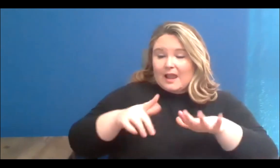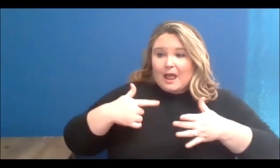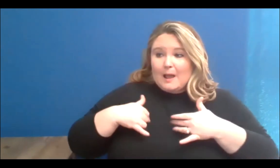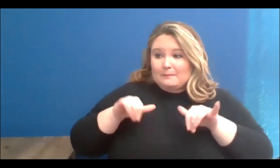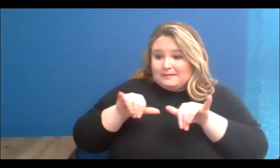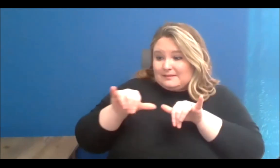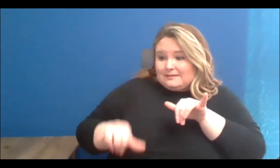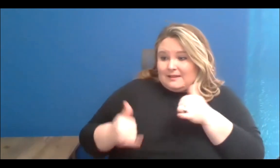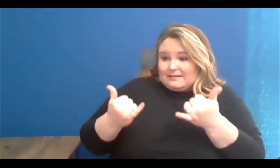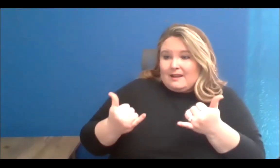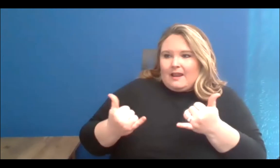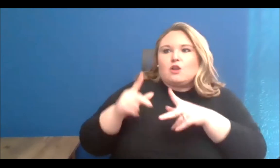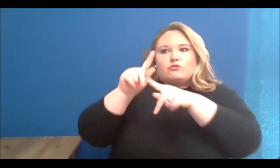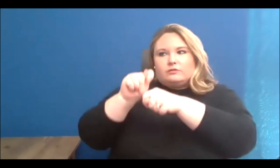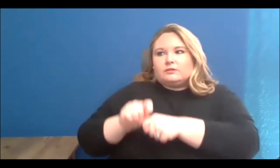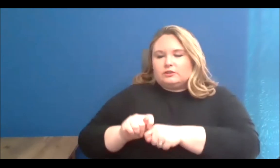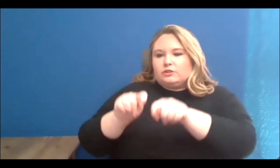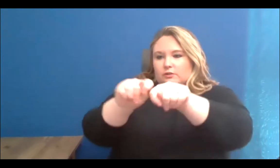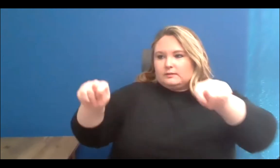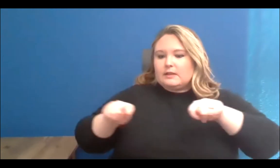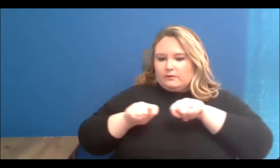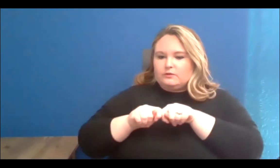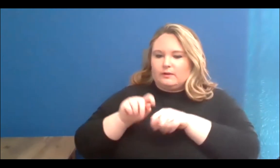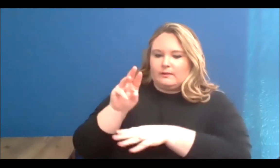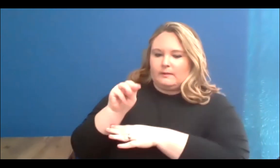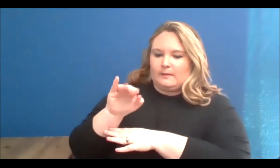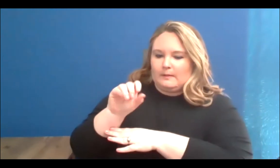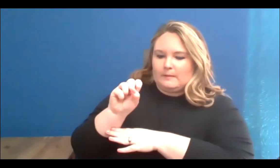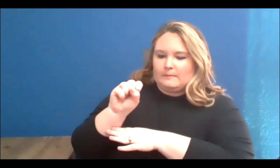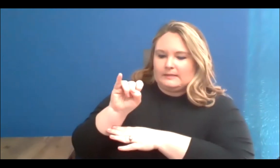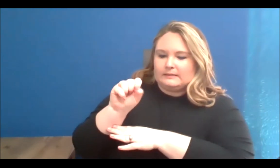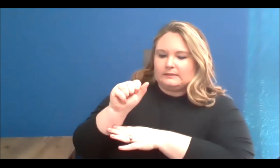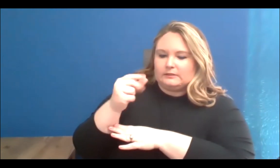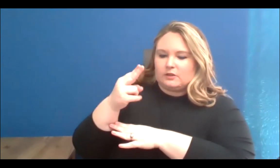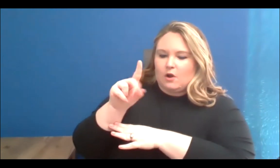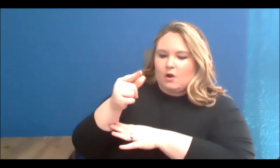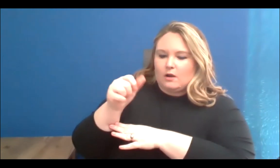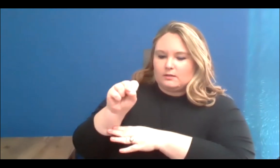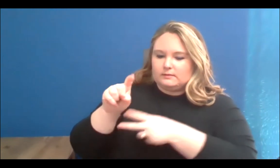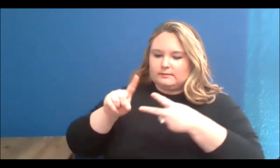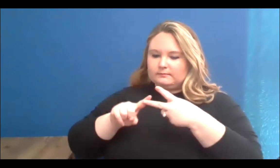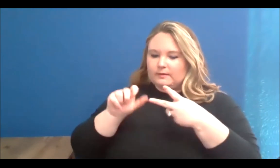including the Mississaugas of the Credit, the Anishinaabe, the Chippewa, the Haudenosaunee